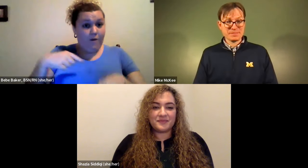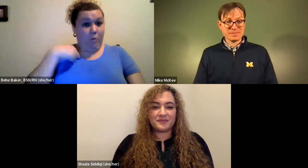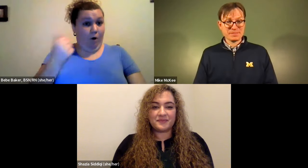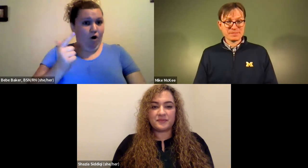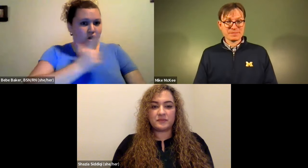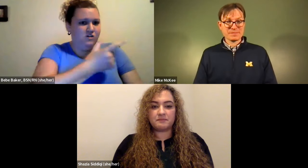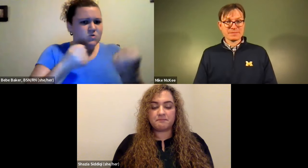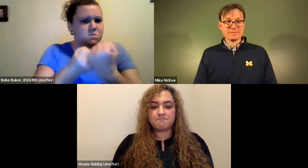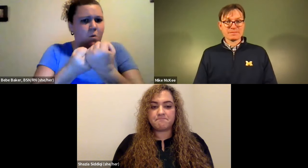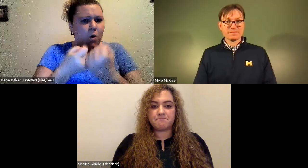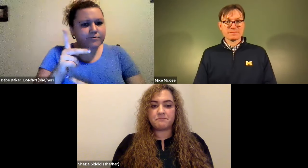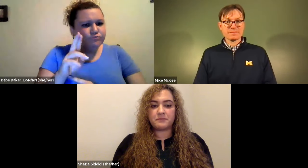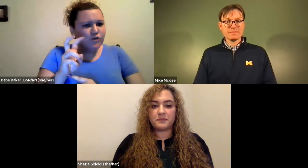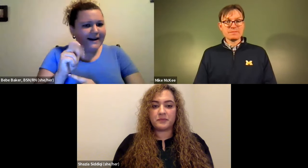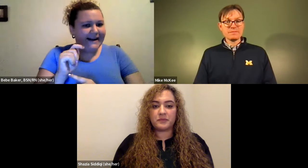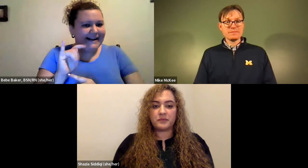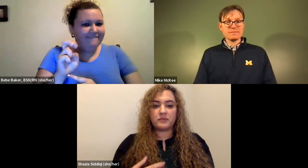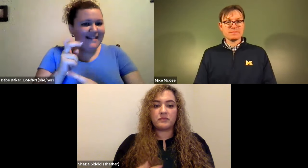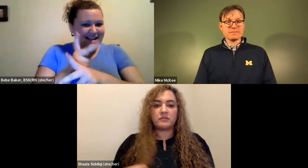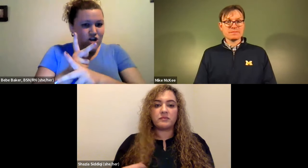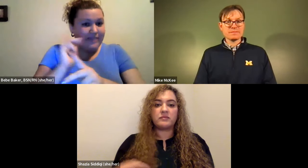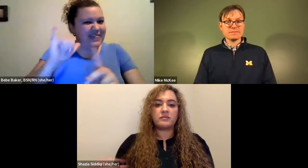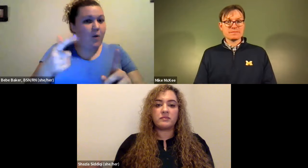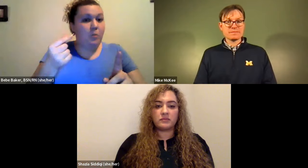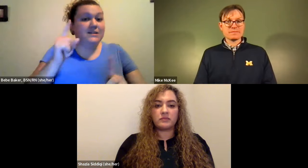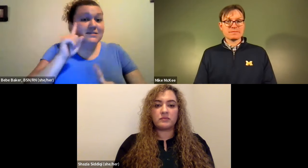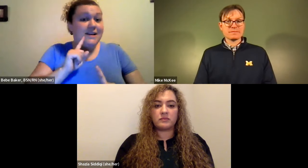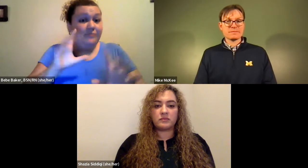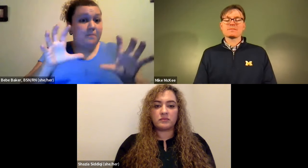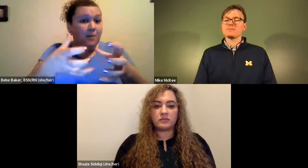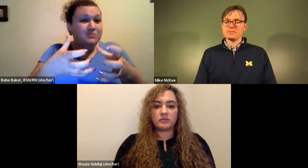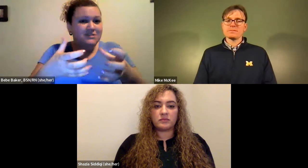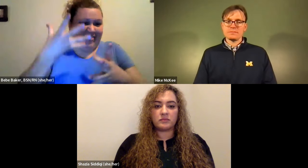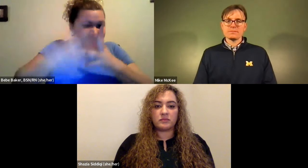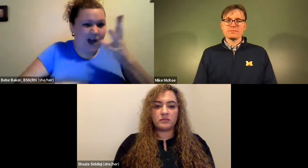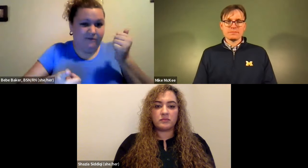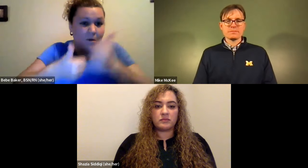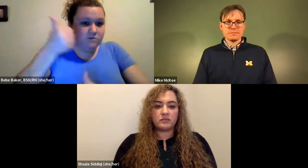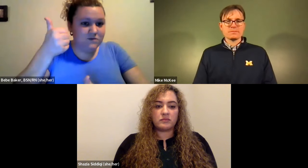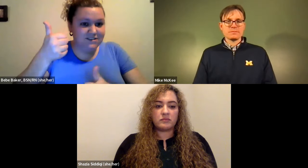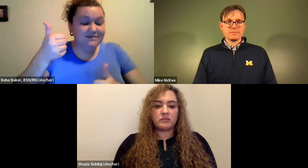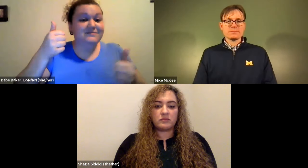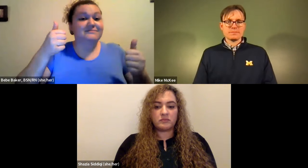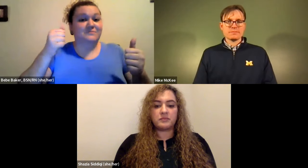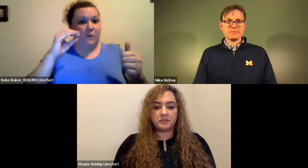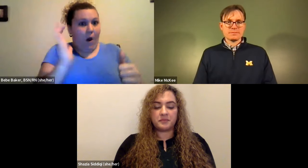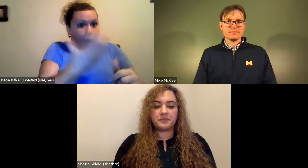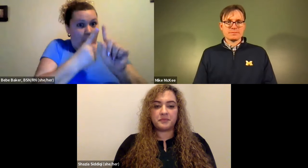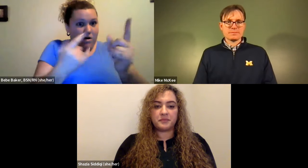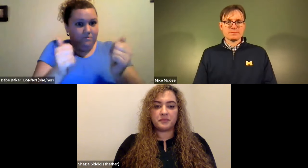Cristine Saunders: So one of the things that we all support is preventative care so death population tends to lack.